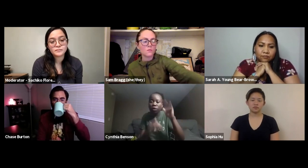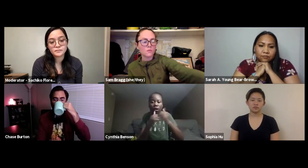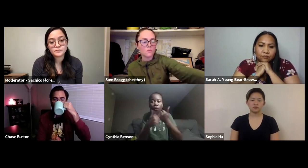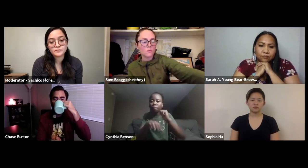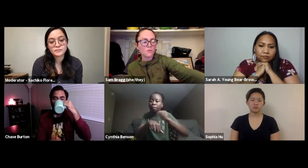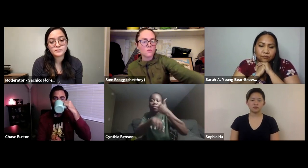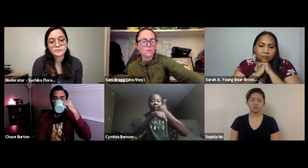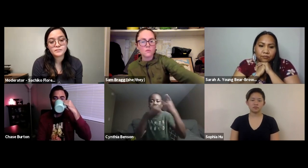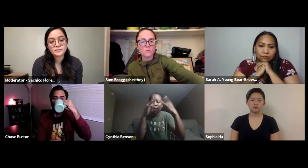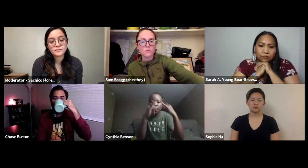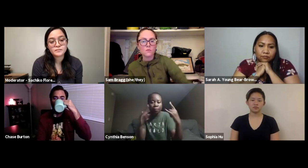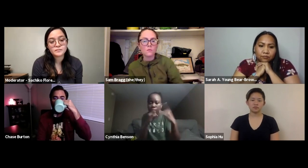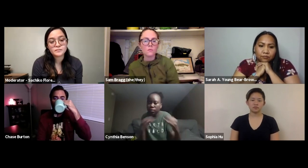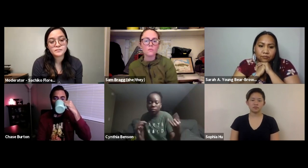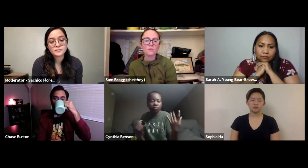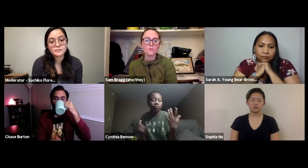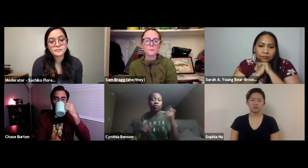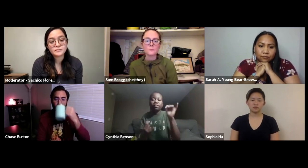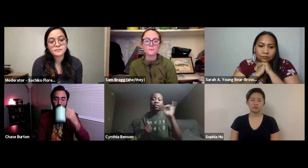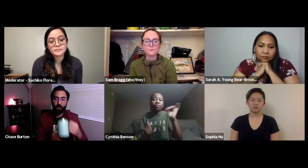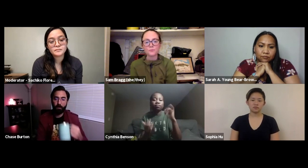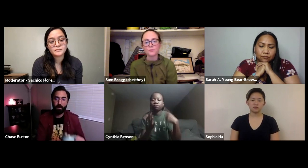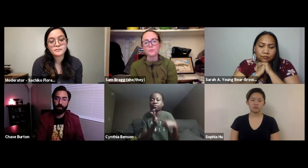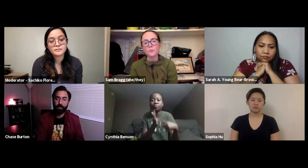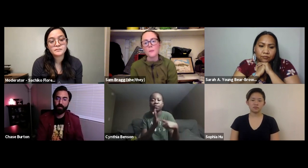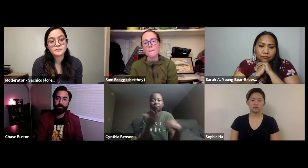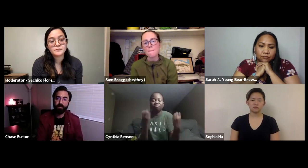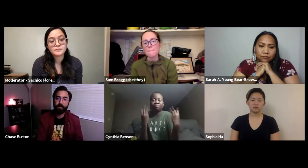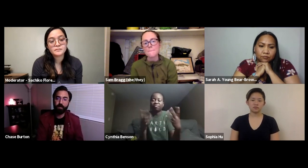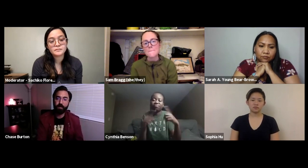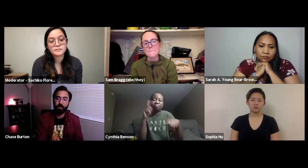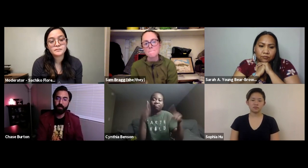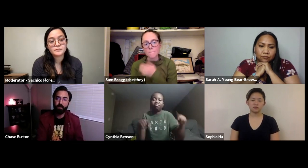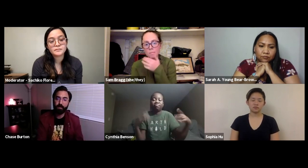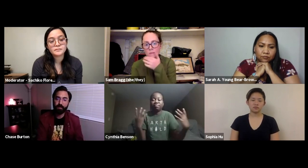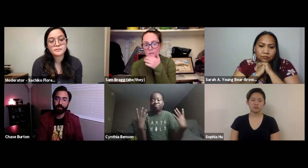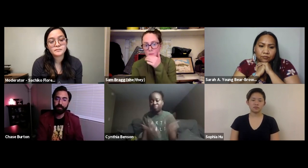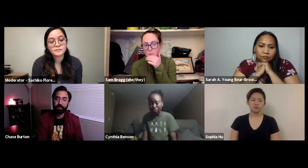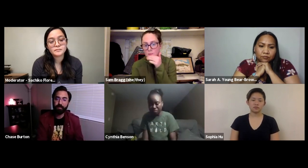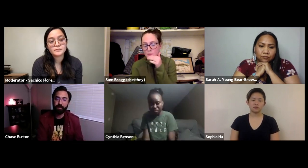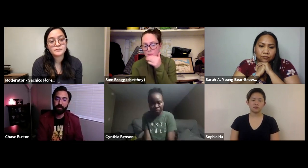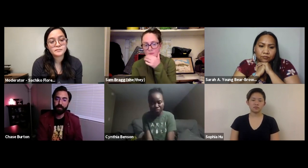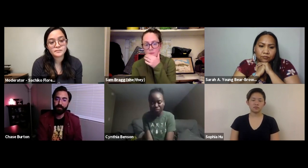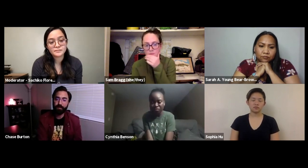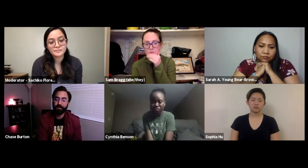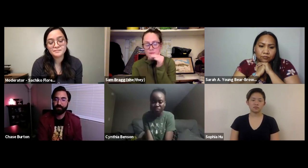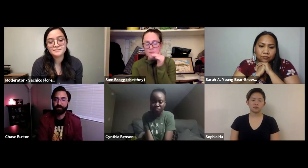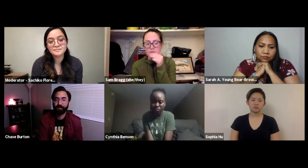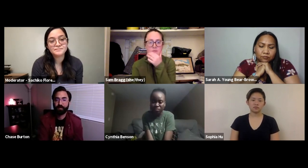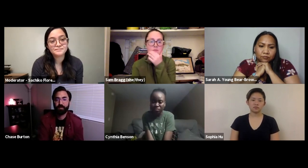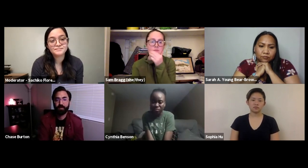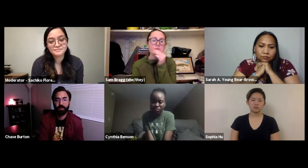do you camp? How do you set up a tent? Those are many examples of things that we had to